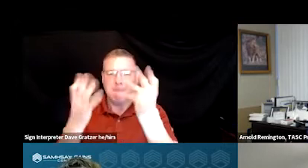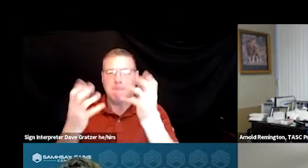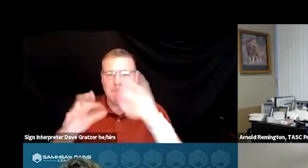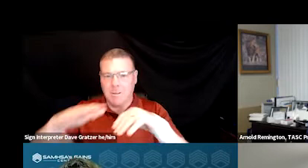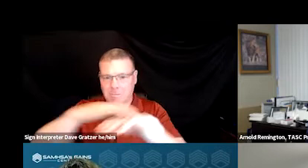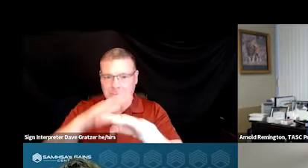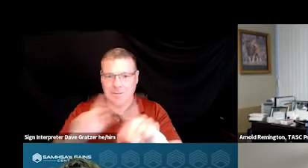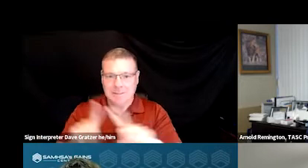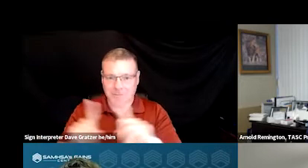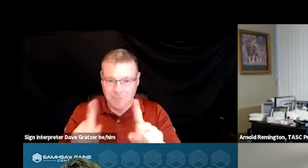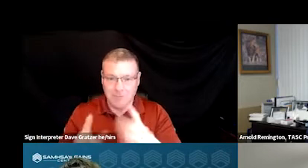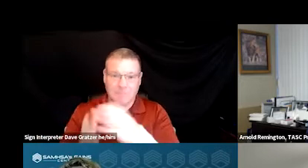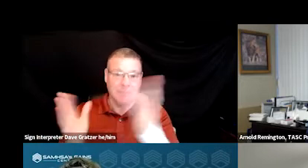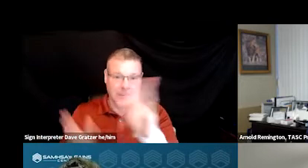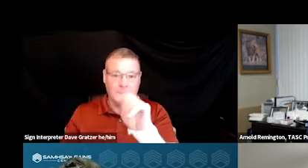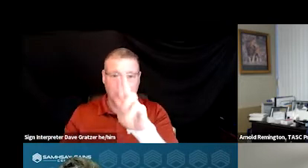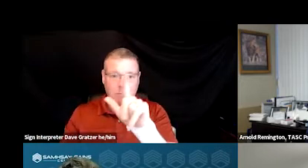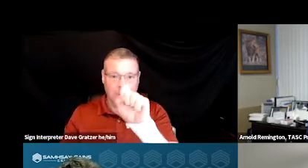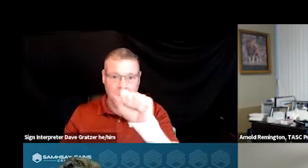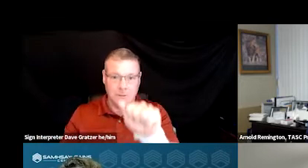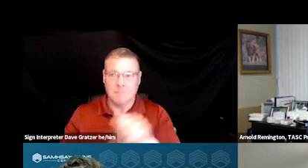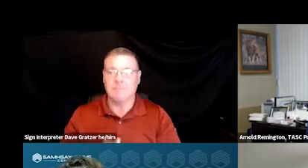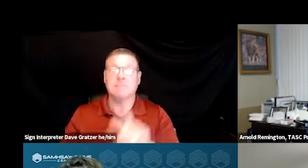across Tulsa County. Next slide, please.